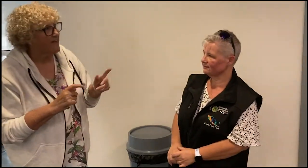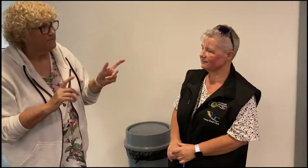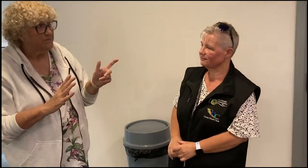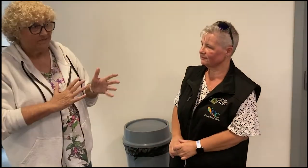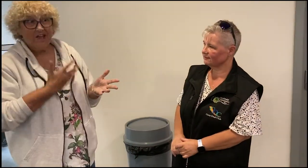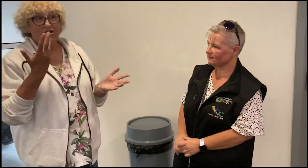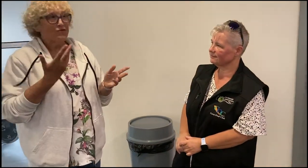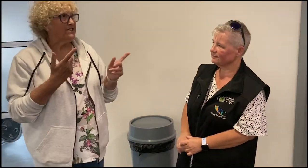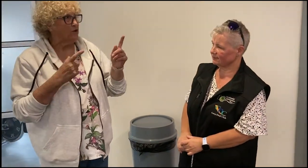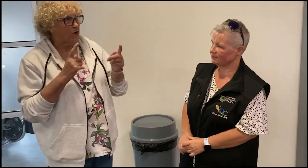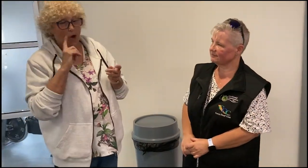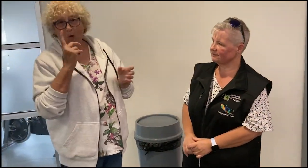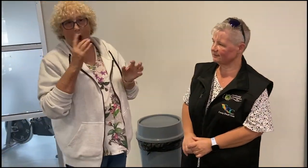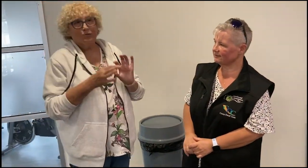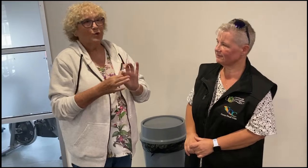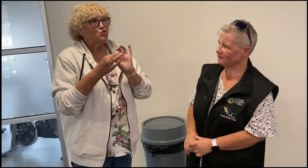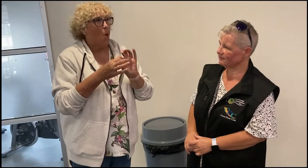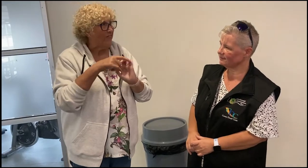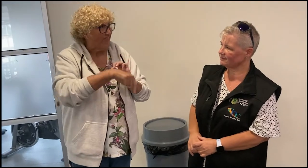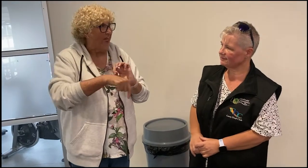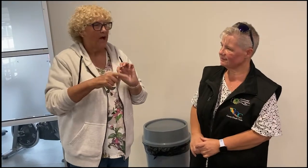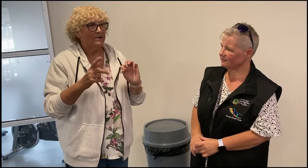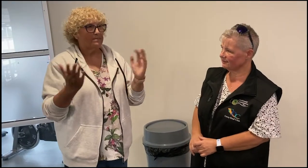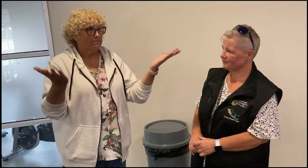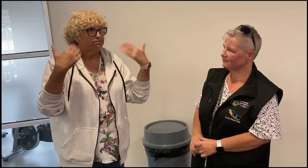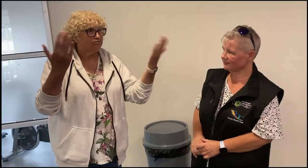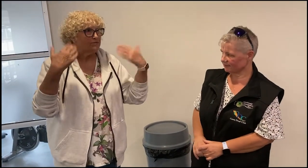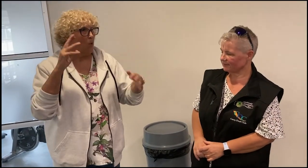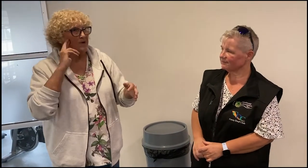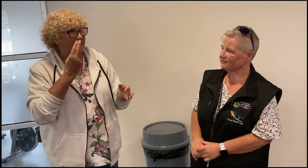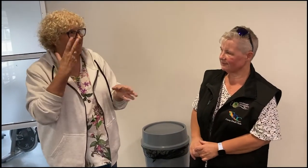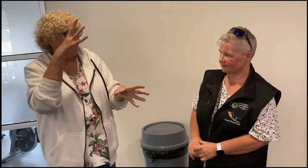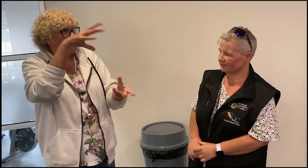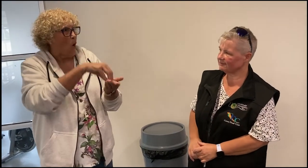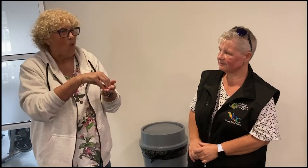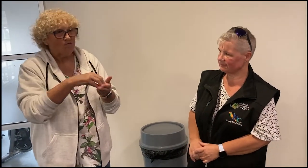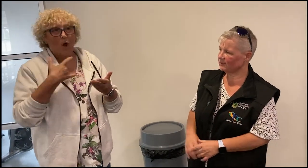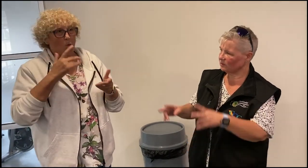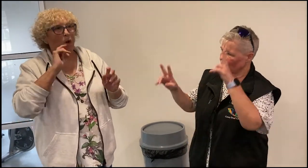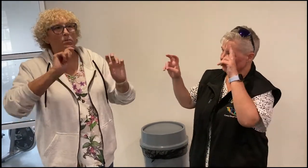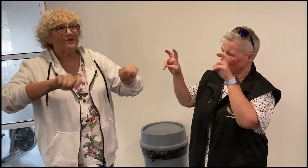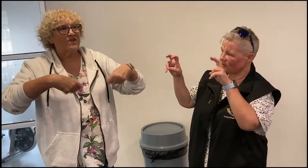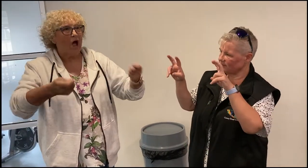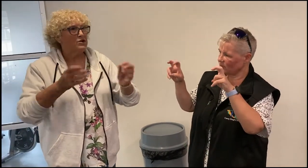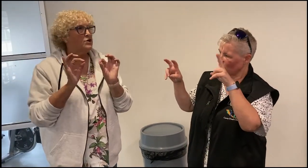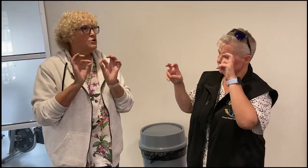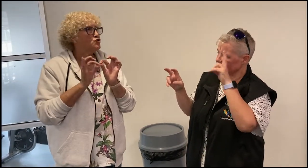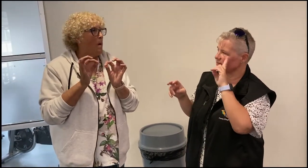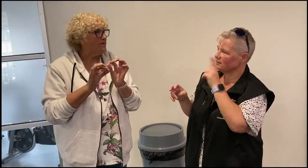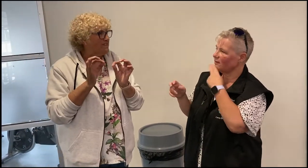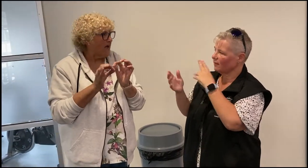It is very interesting and I look forward to joining and bringing deaf people to participate in these activities We will have interpreters provided